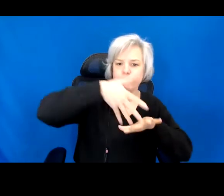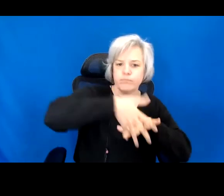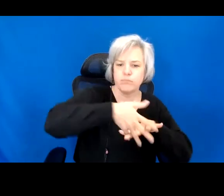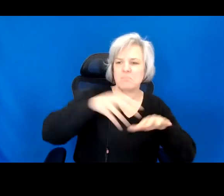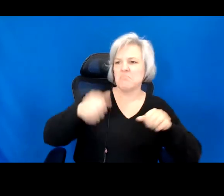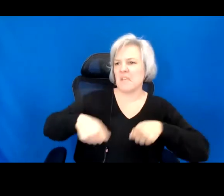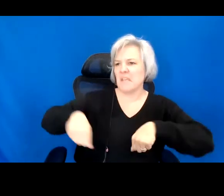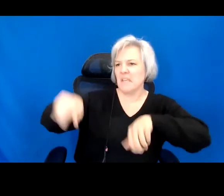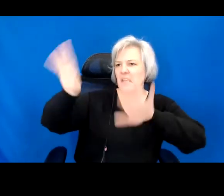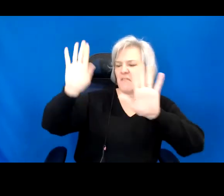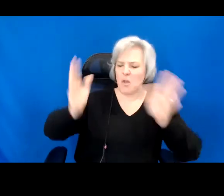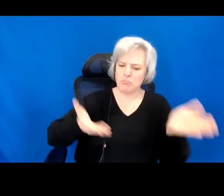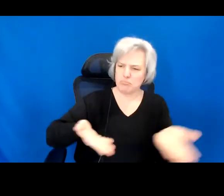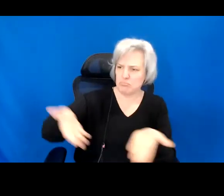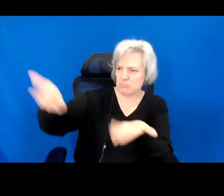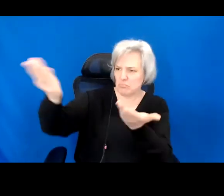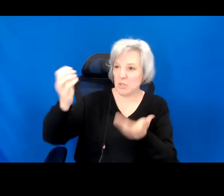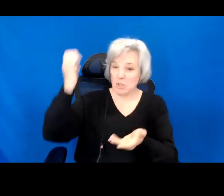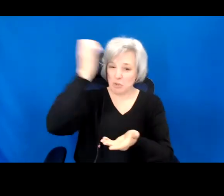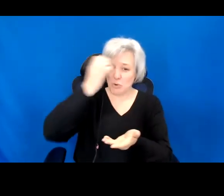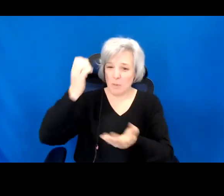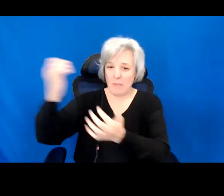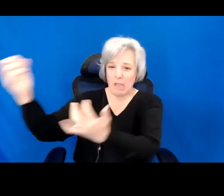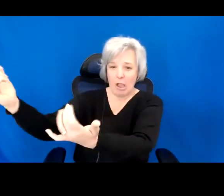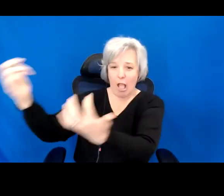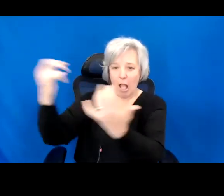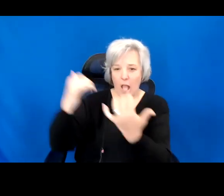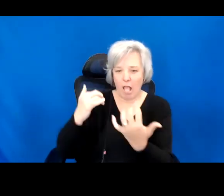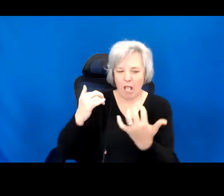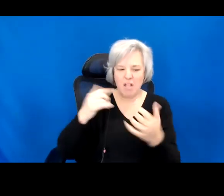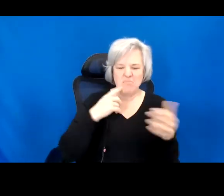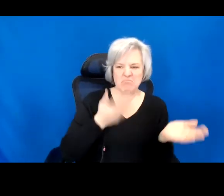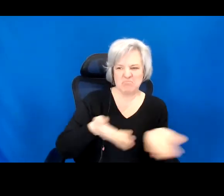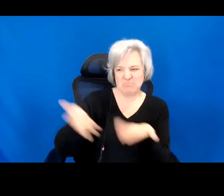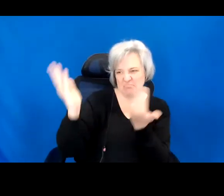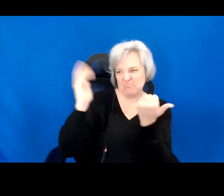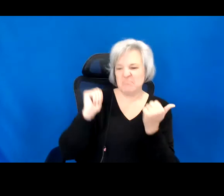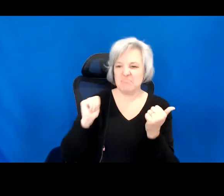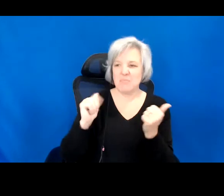force of European men, in the name of civilization, and progress.